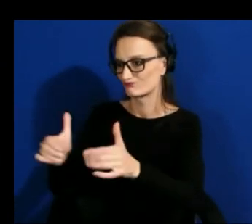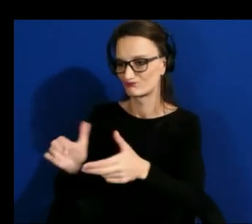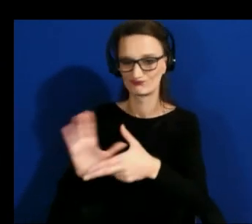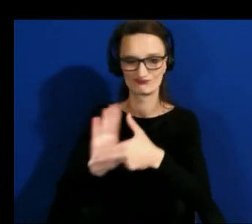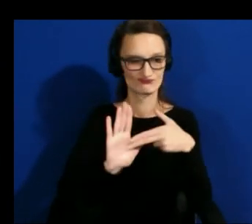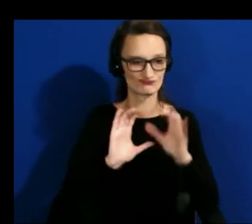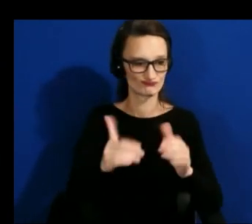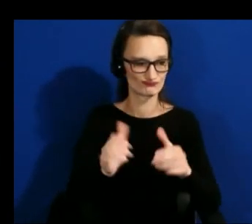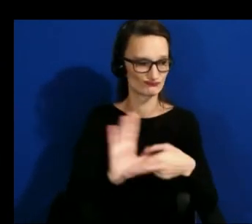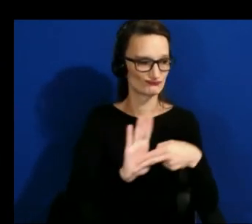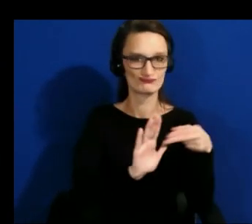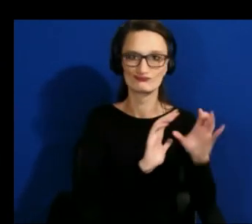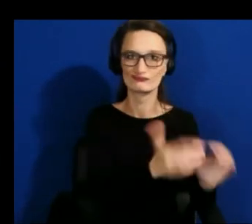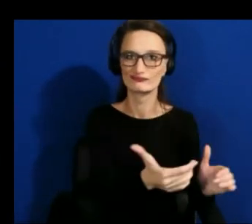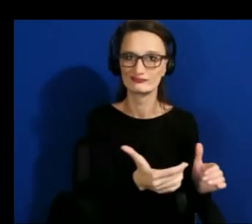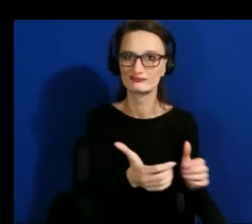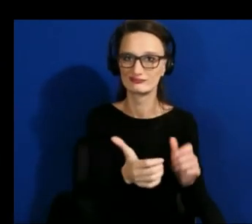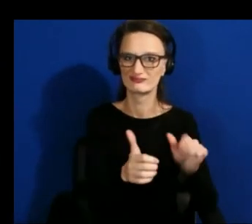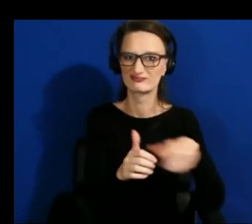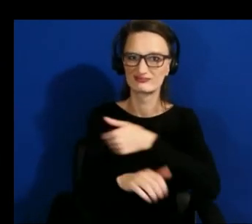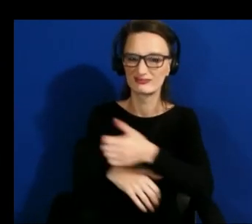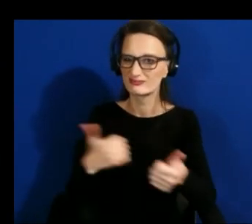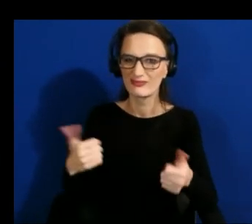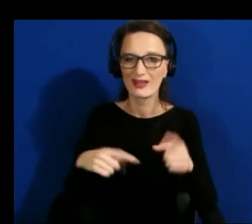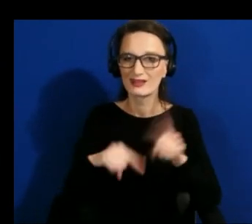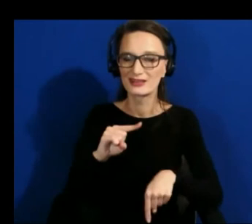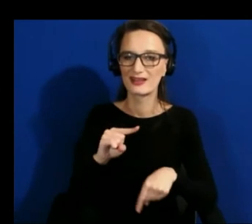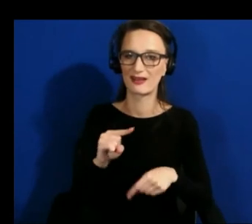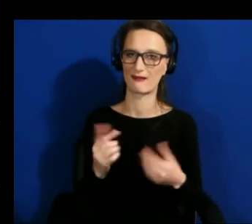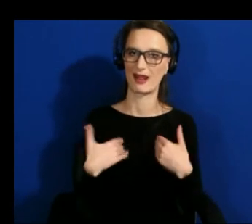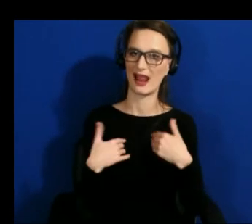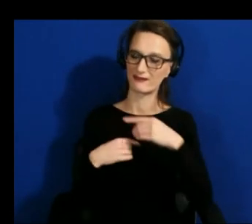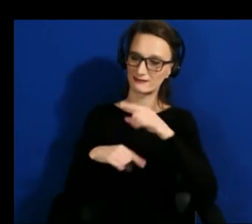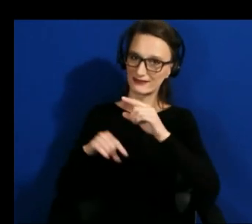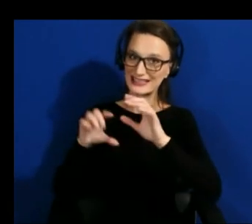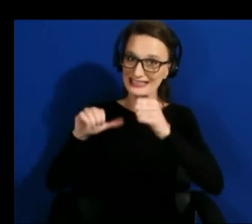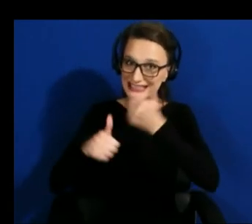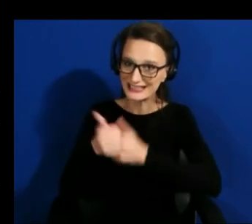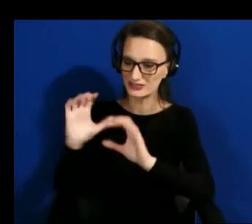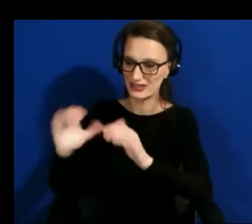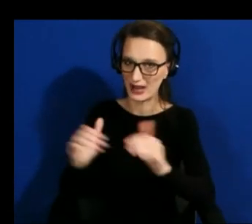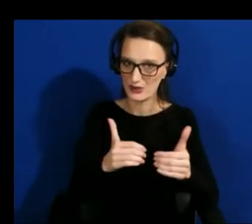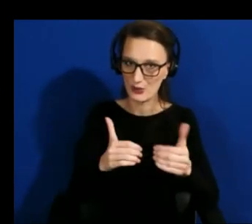variation you know within each of these categories that it's very challenging to account for